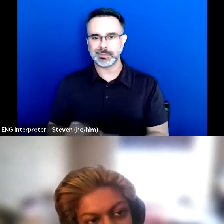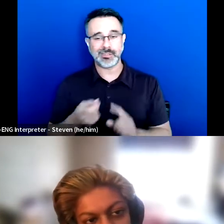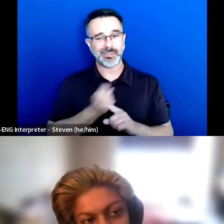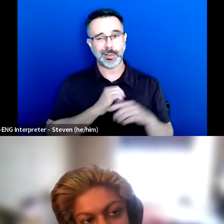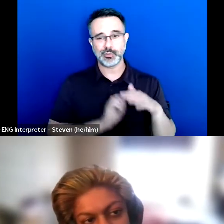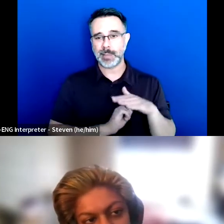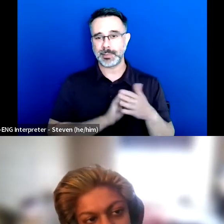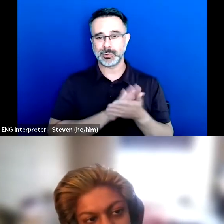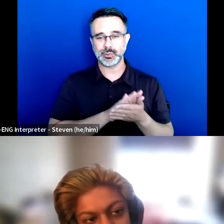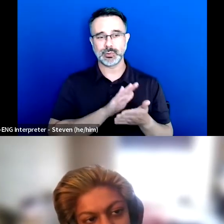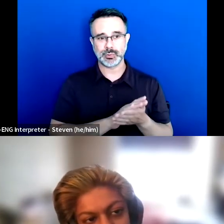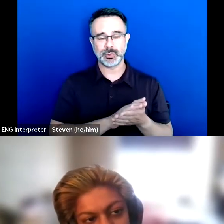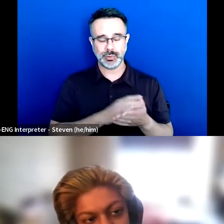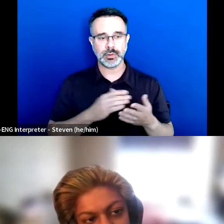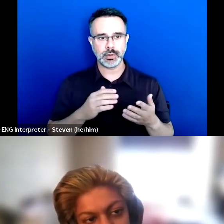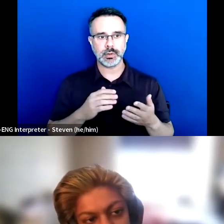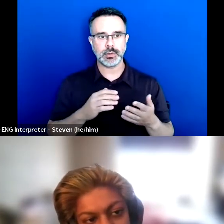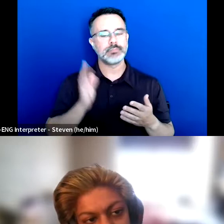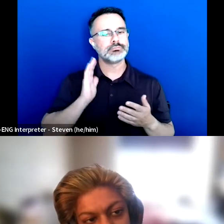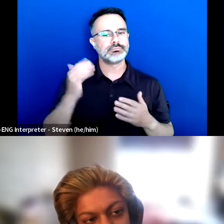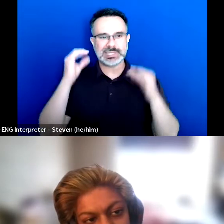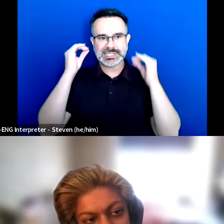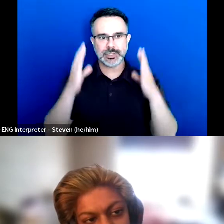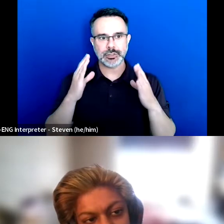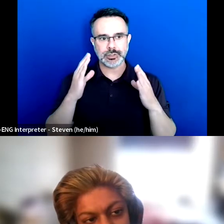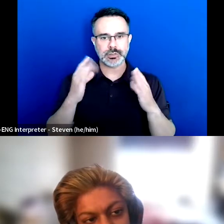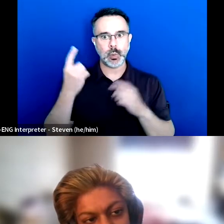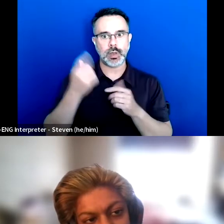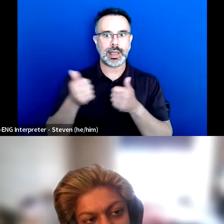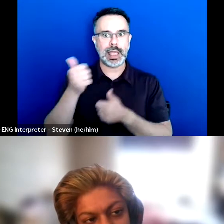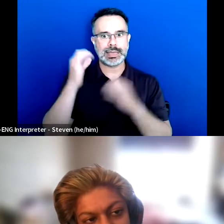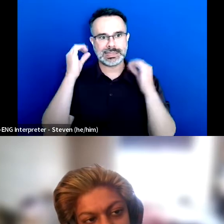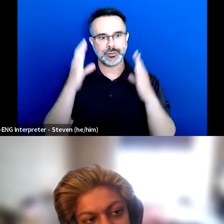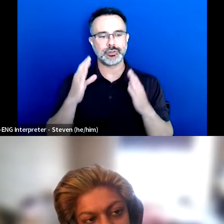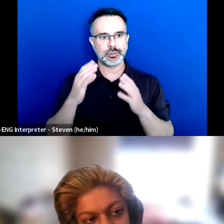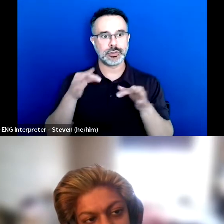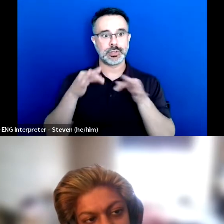And so I used to have teachers like one of my head teacher described me as, "my brain is,